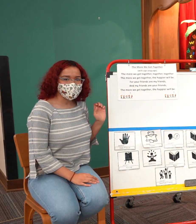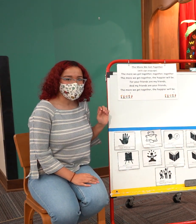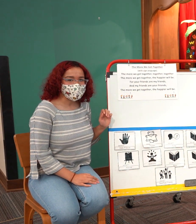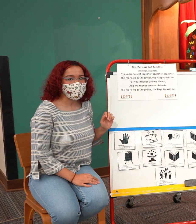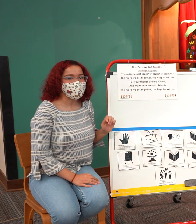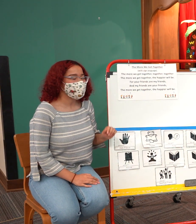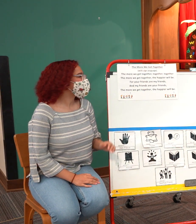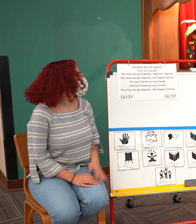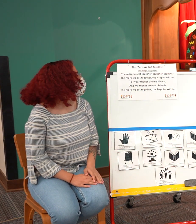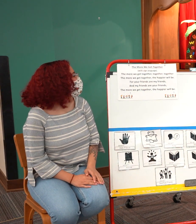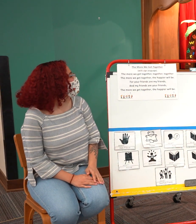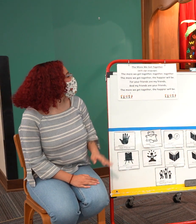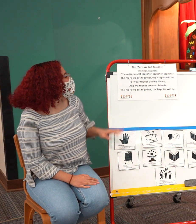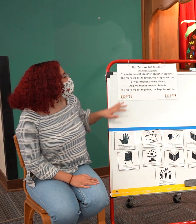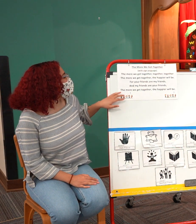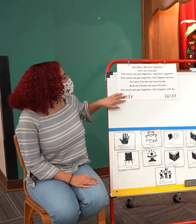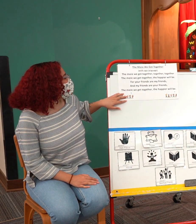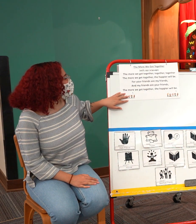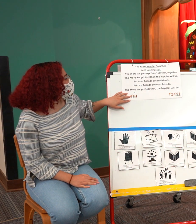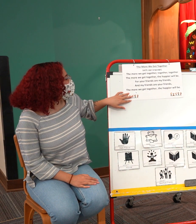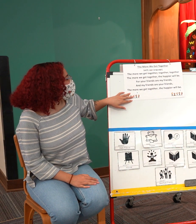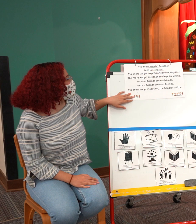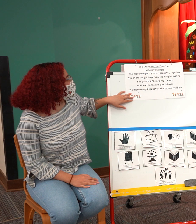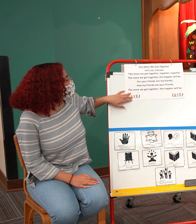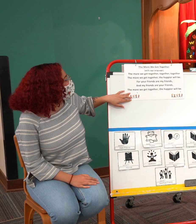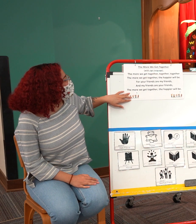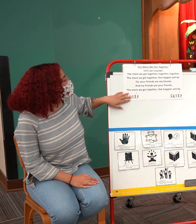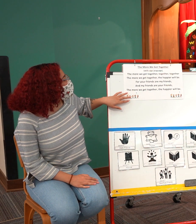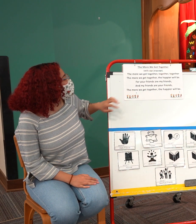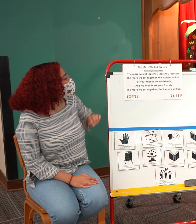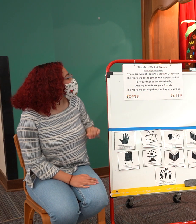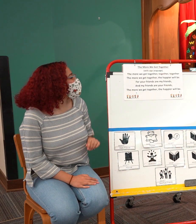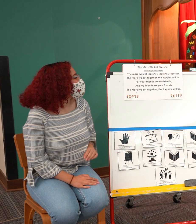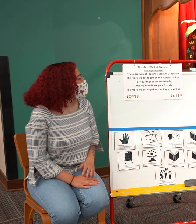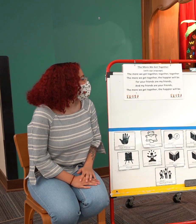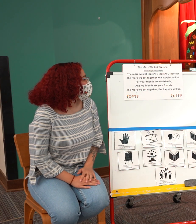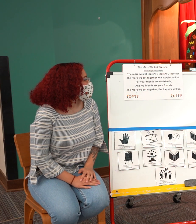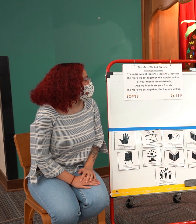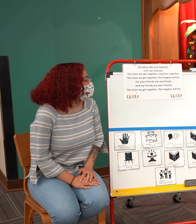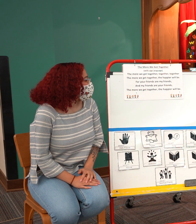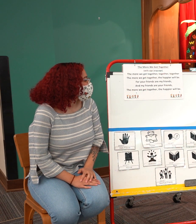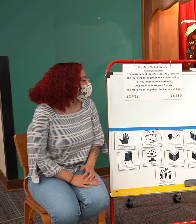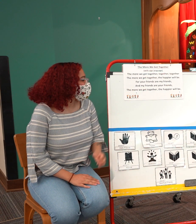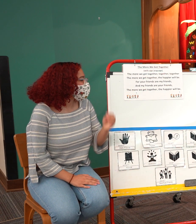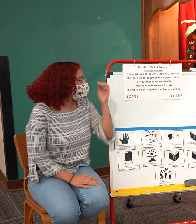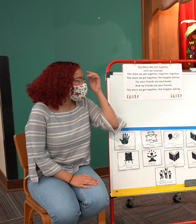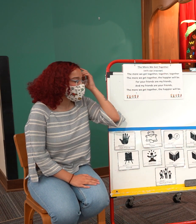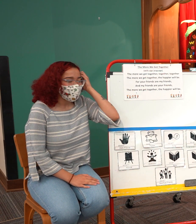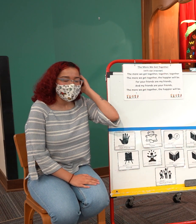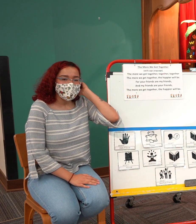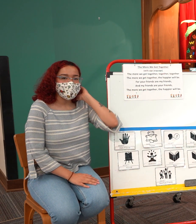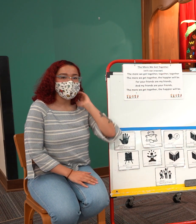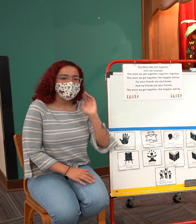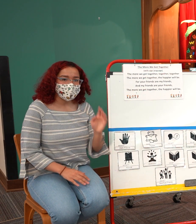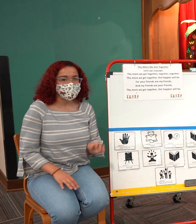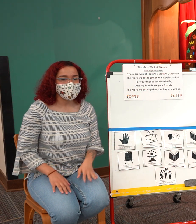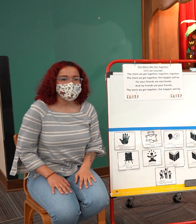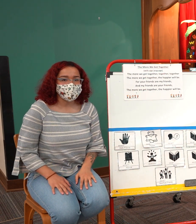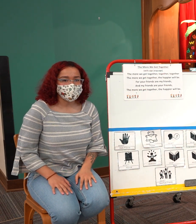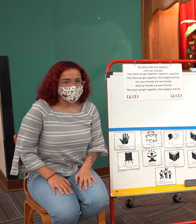Can everyone say goodbye to Ursa? We'll see you next time. That's so exciting... That was fun. Yes, welcome. Thank you. ... and friends that's why I have the mask